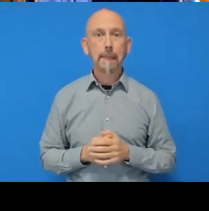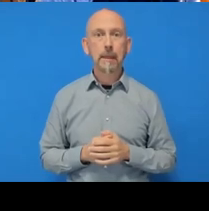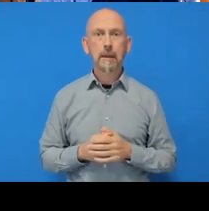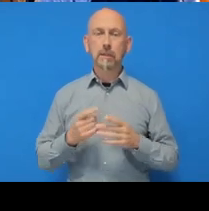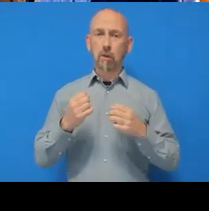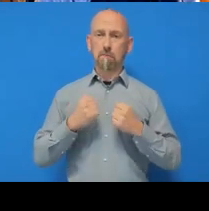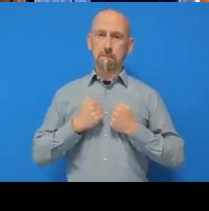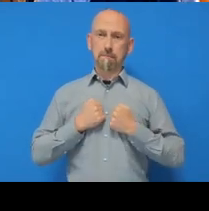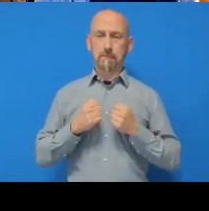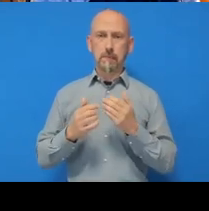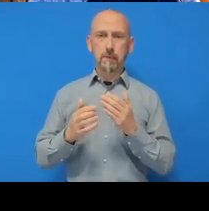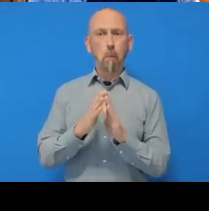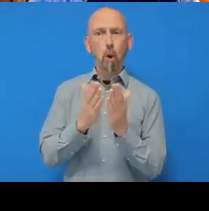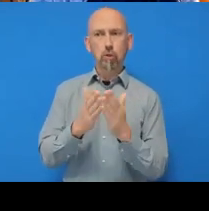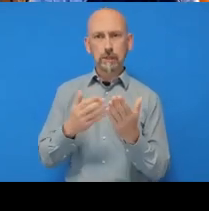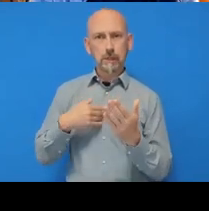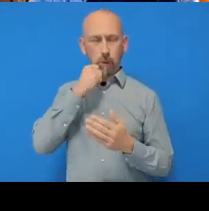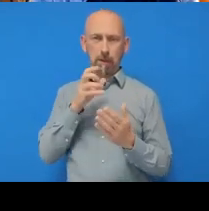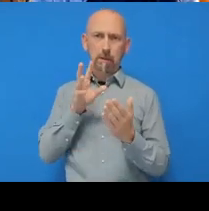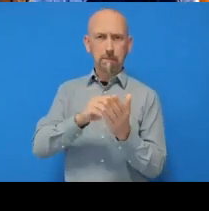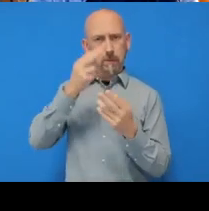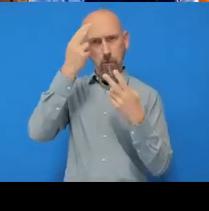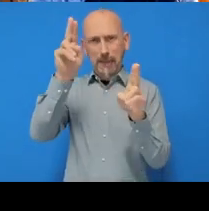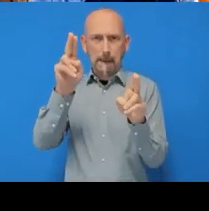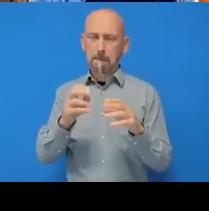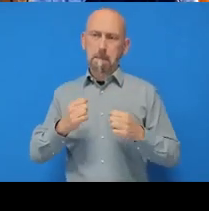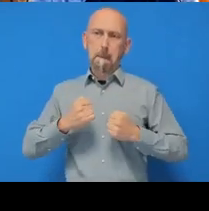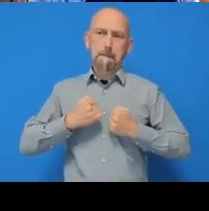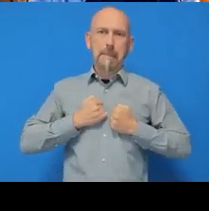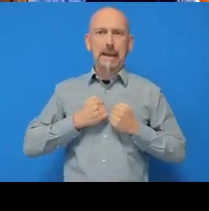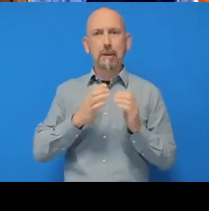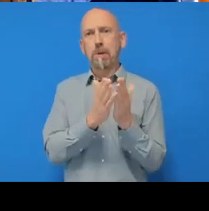So I’m going to give my repository a name, I’m just going to call it ‘my-repo’.